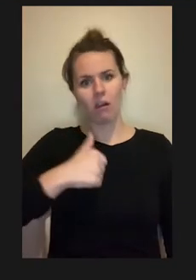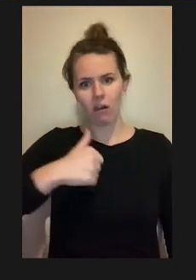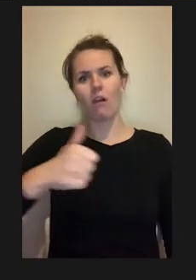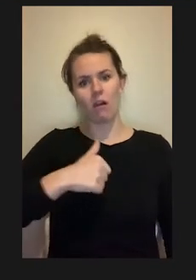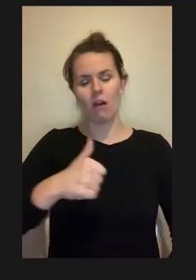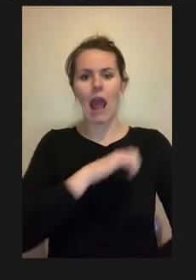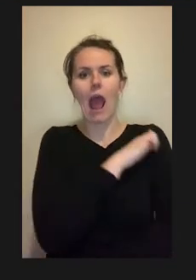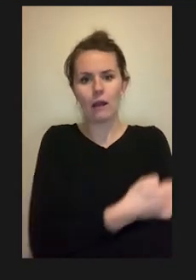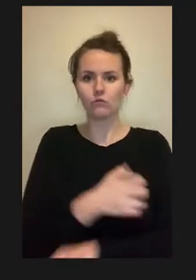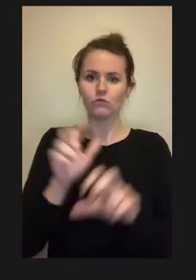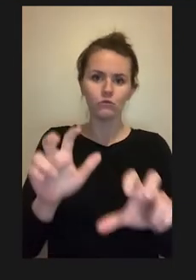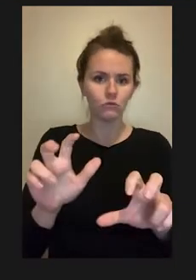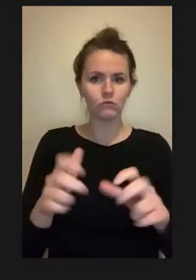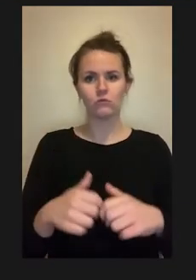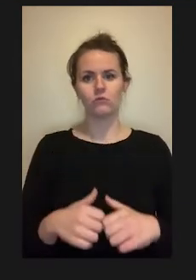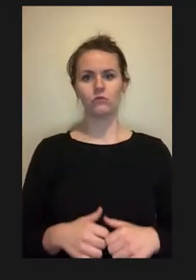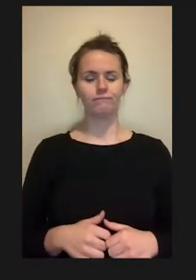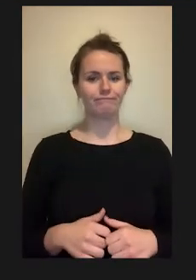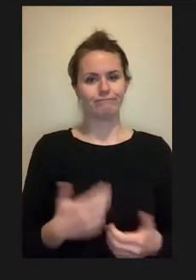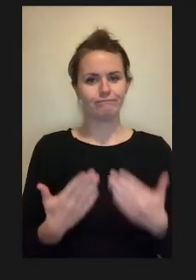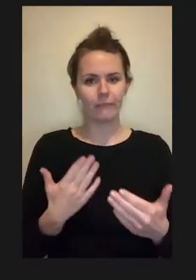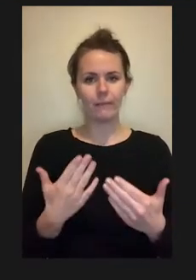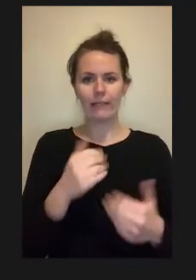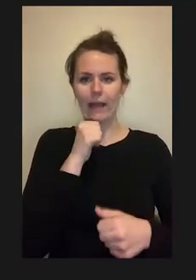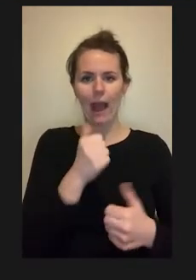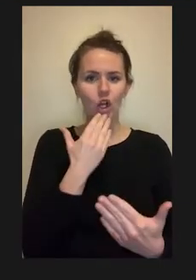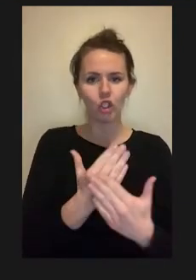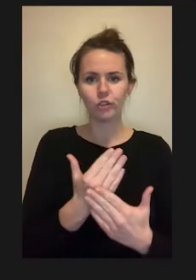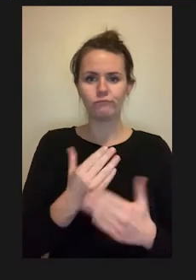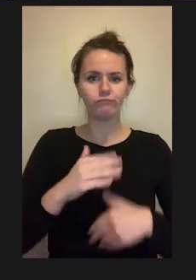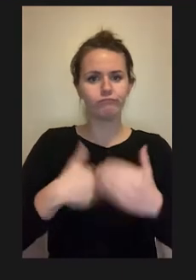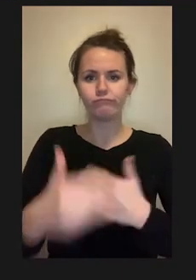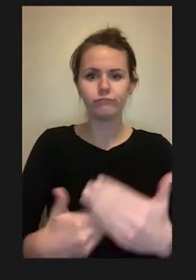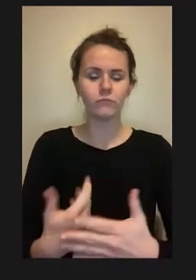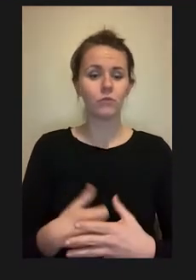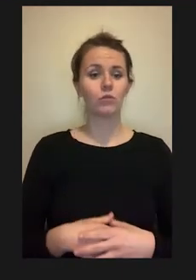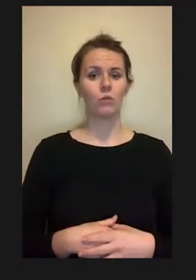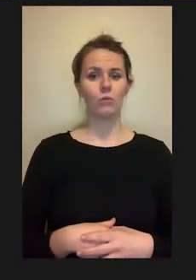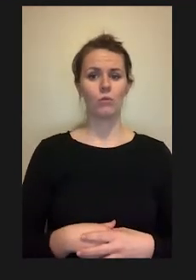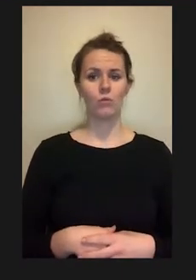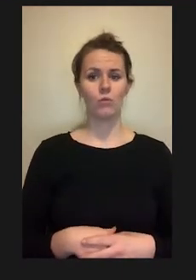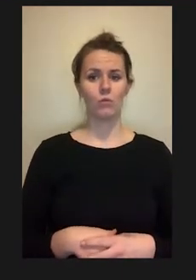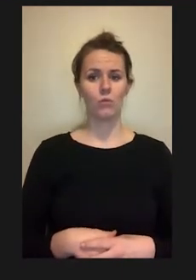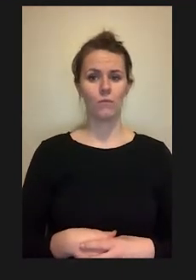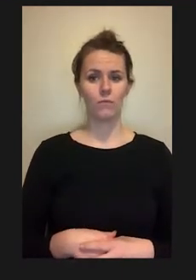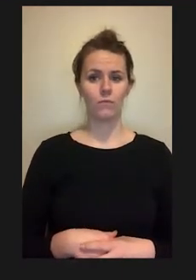energy and is also very inefficient. So the different sides of the triangle show